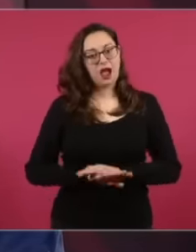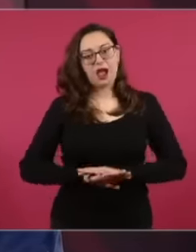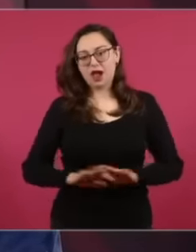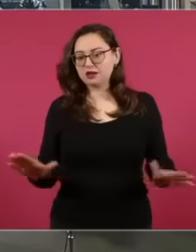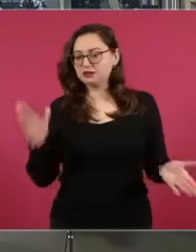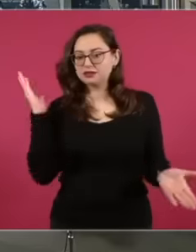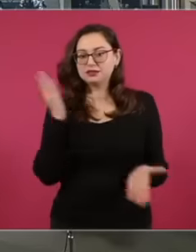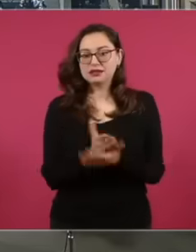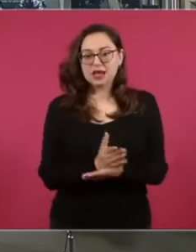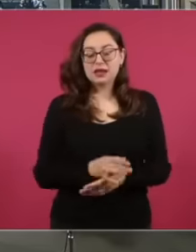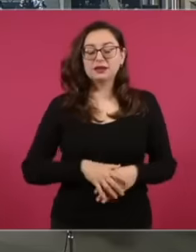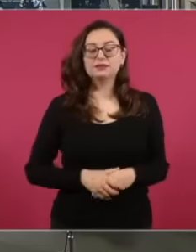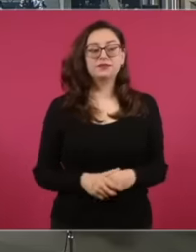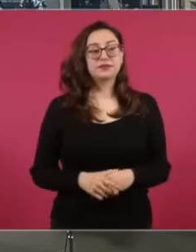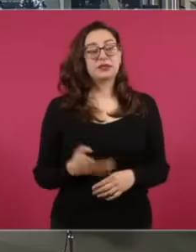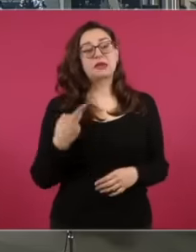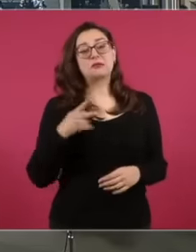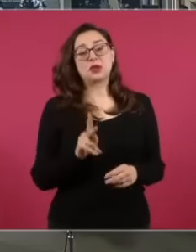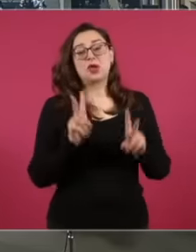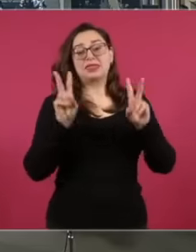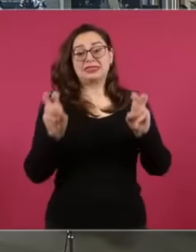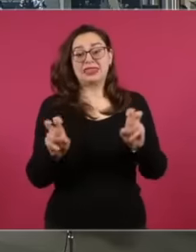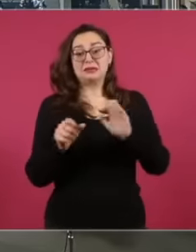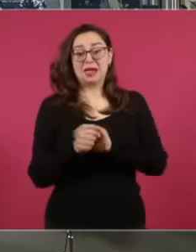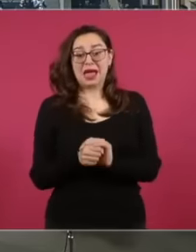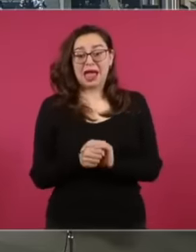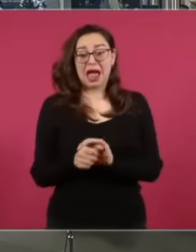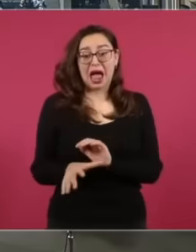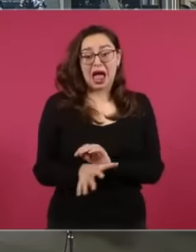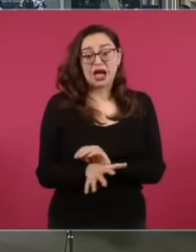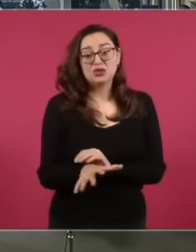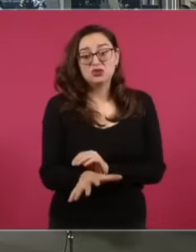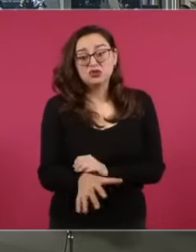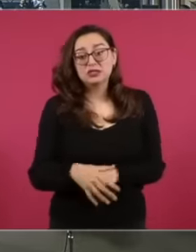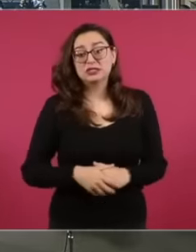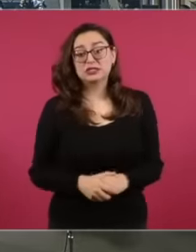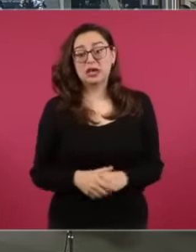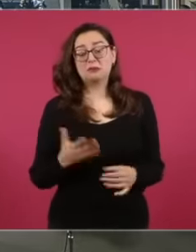President, the speech he has now was somewhat different when when he was a candidate